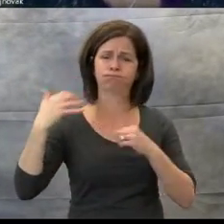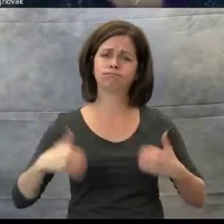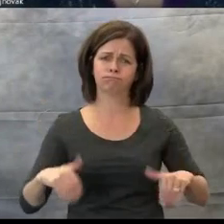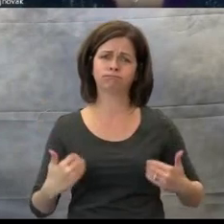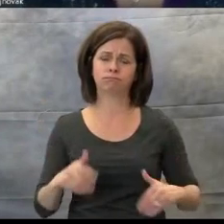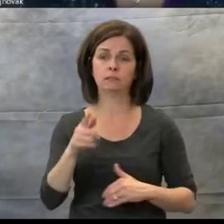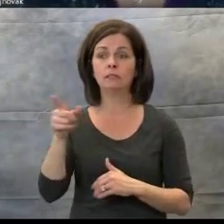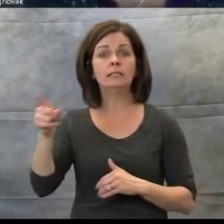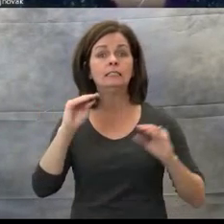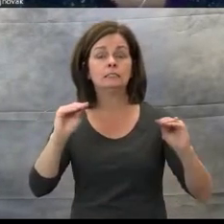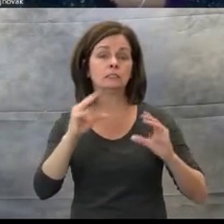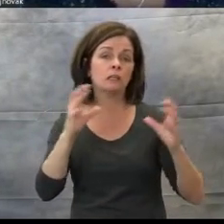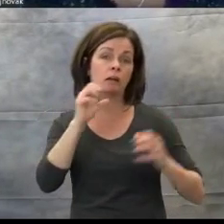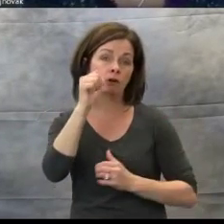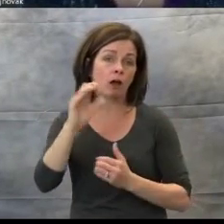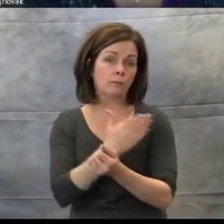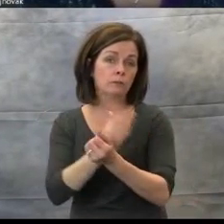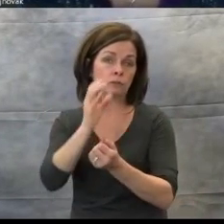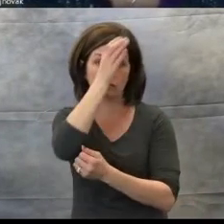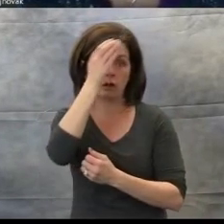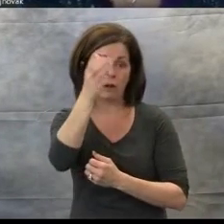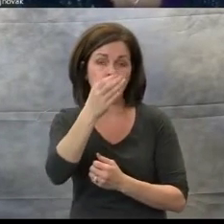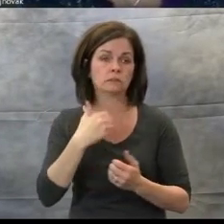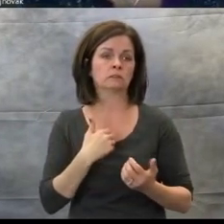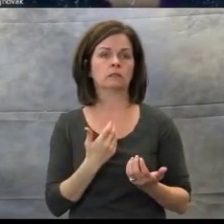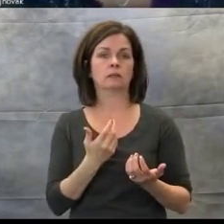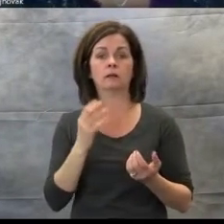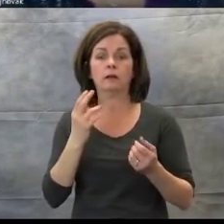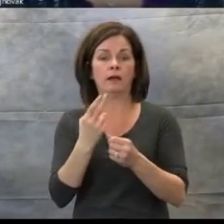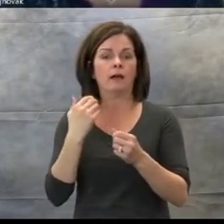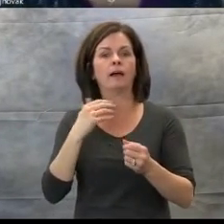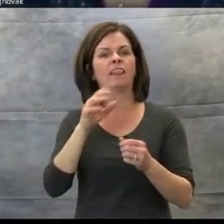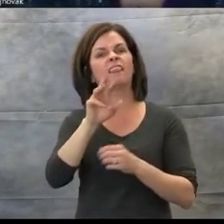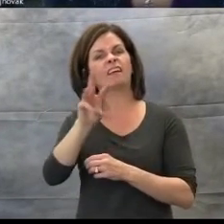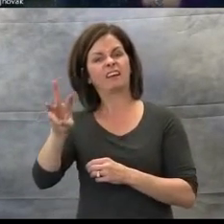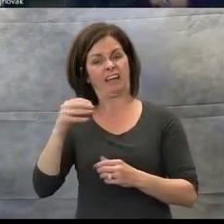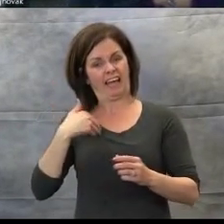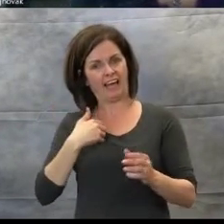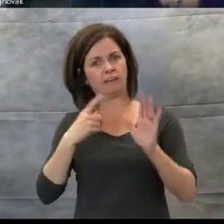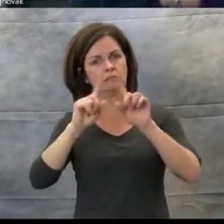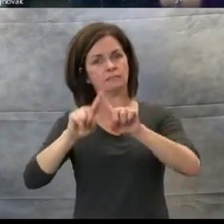They have lots of samples on the website for you to check out before you buy their CDs.